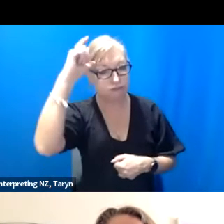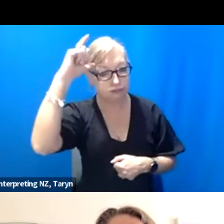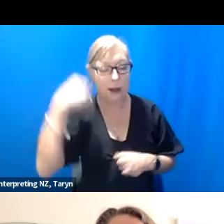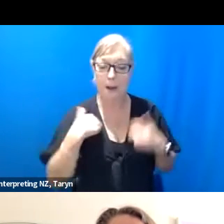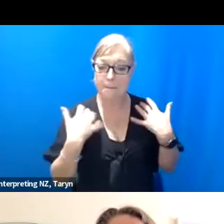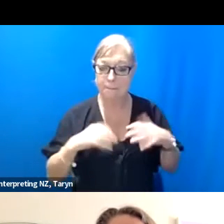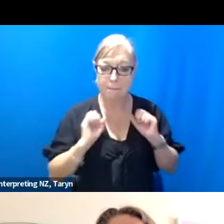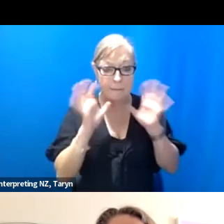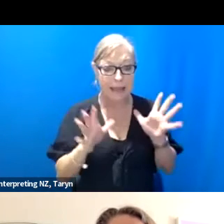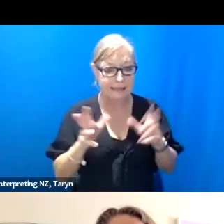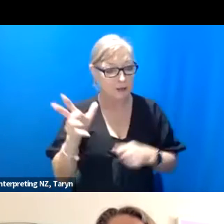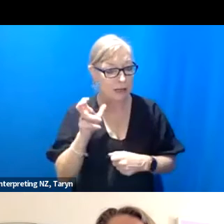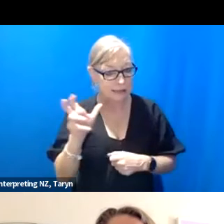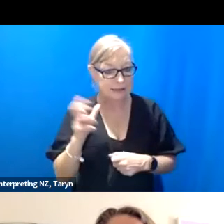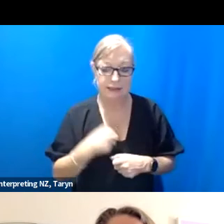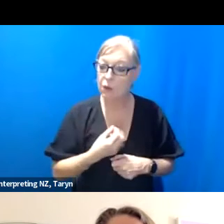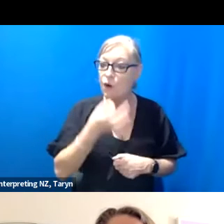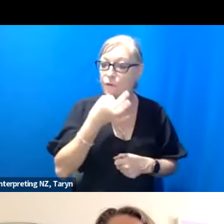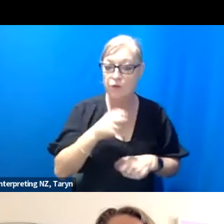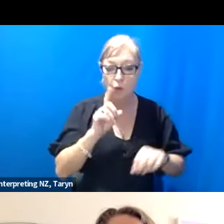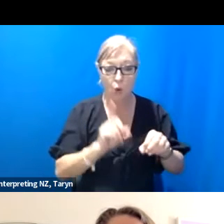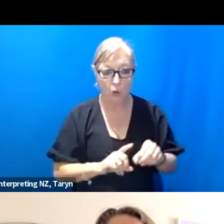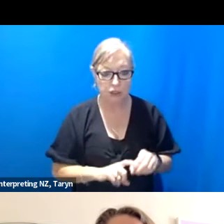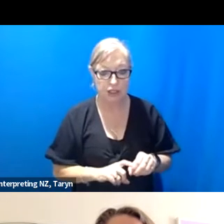So we have a couple of questions in the chat already, but before I go to them